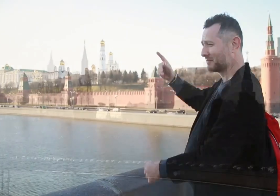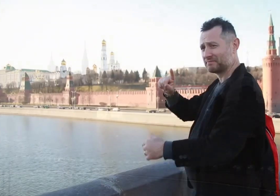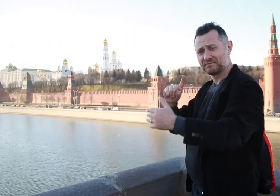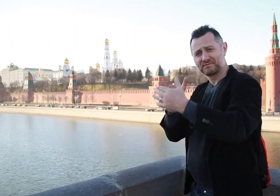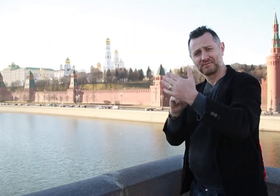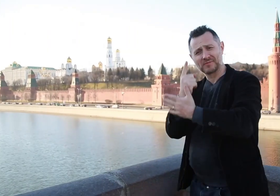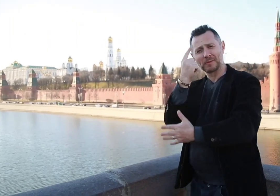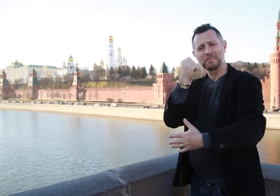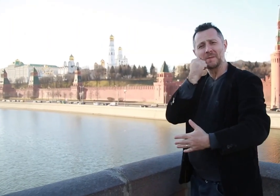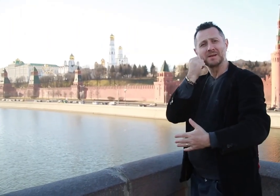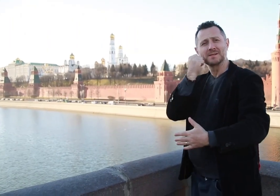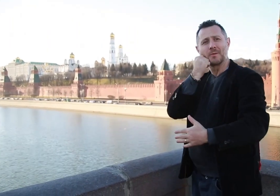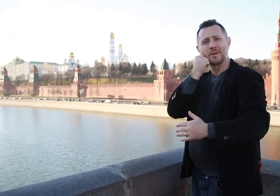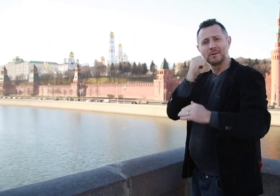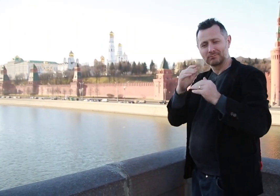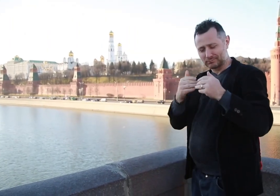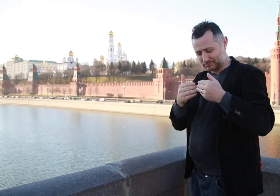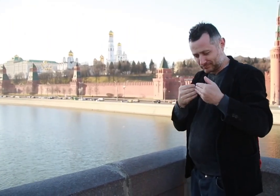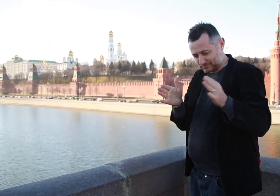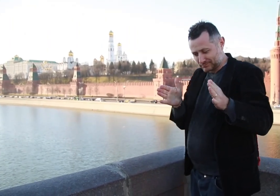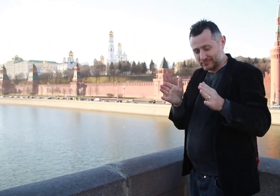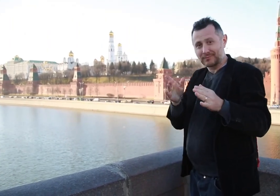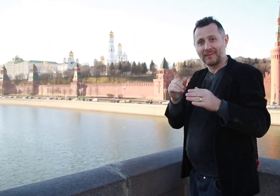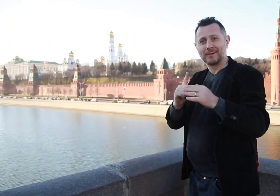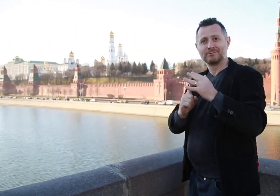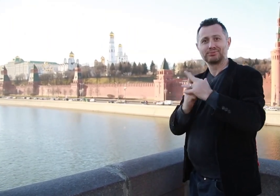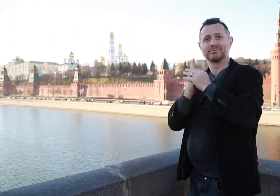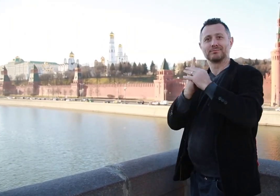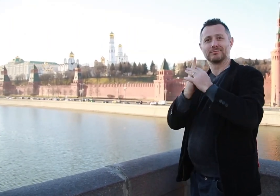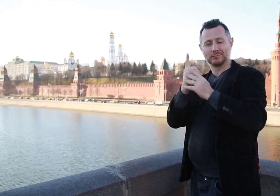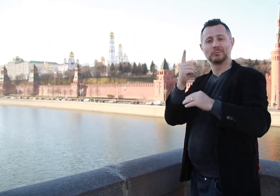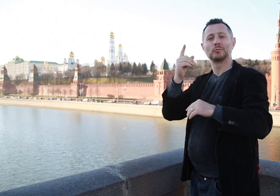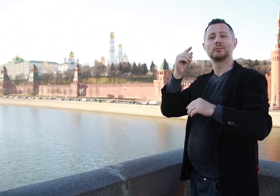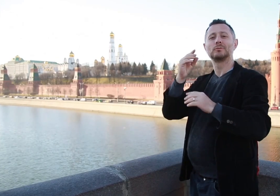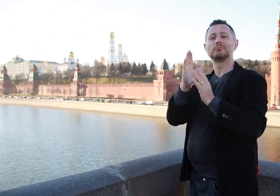These Orthodox churches and the Kremlin mark where